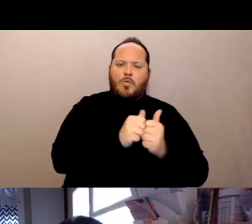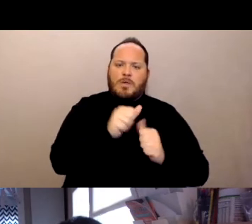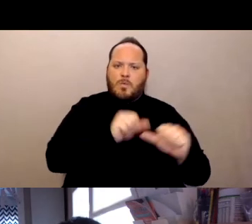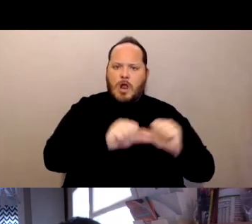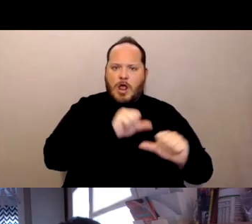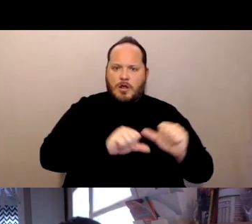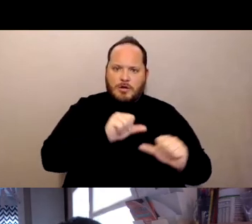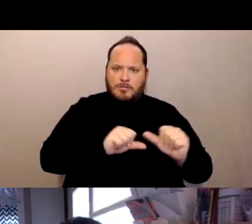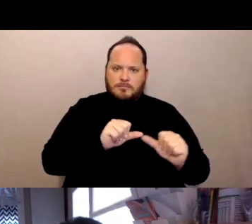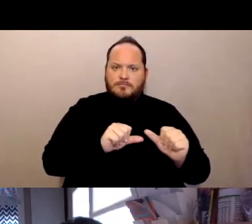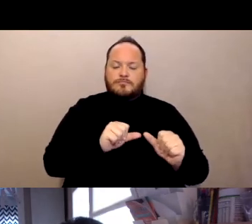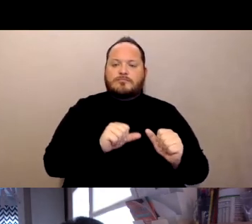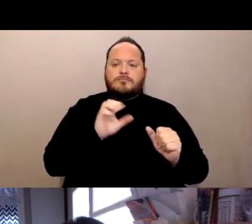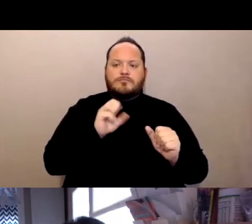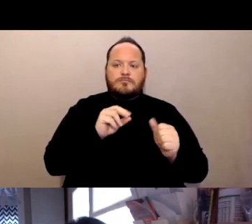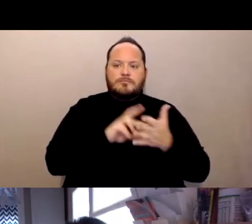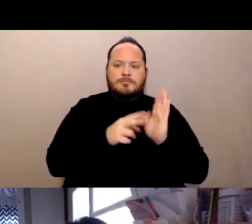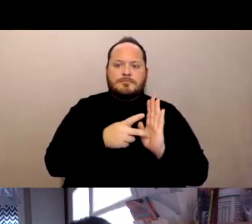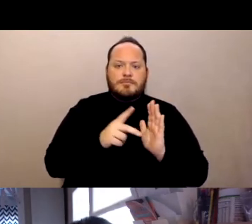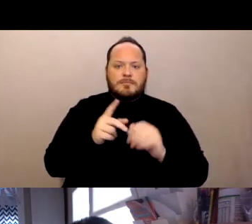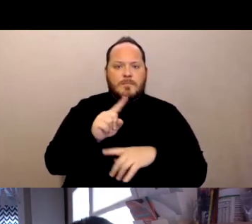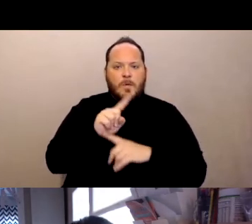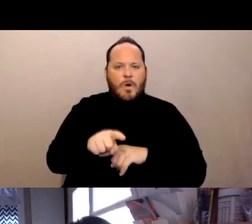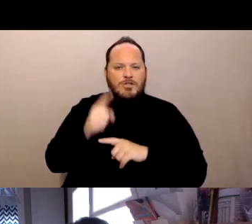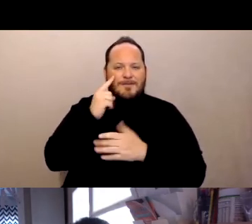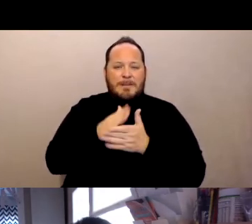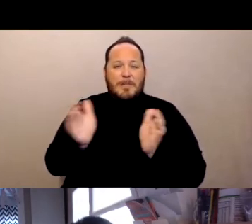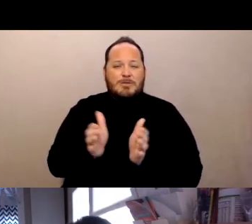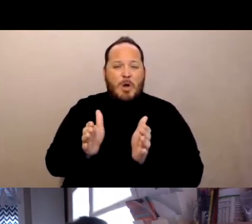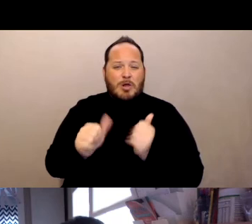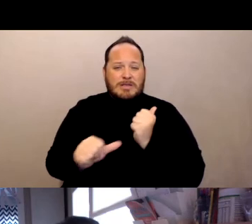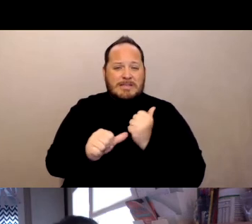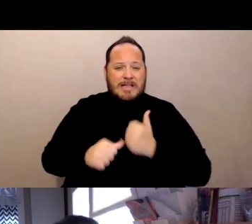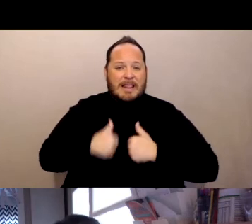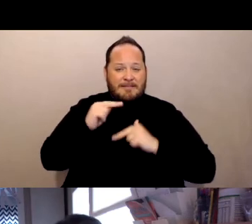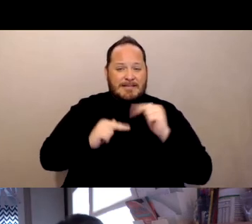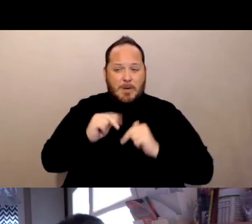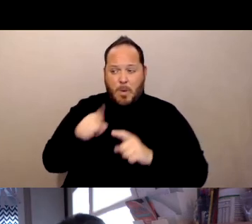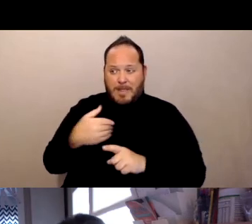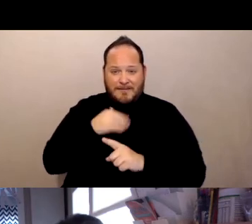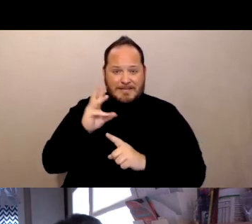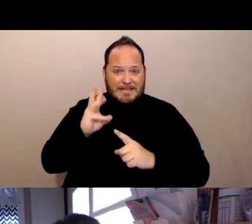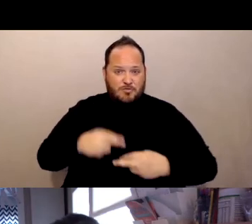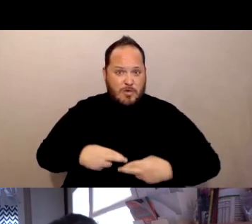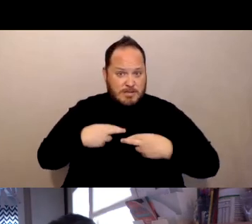So the question for some of the smaller assisted living facilities where there's only six residents is if all the residents were vaccinated,